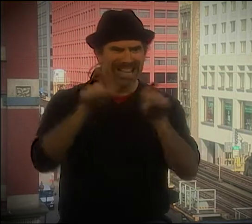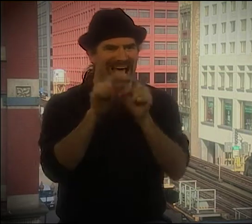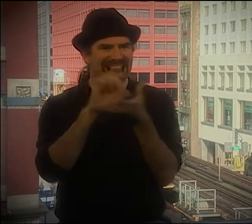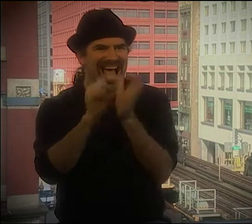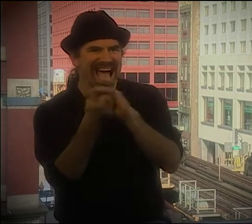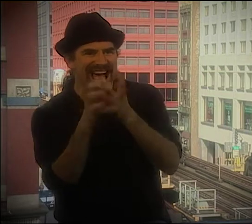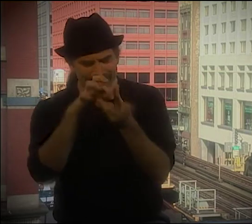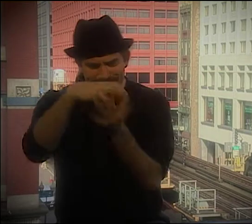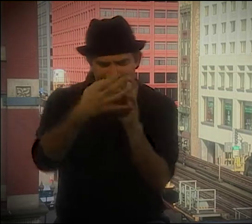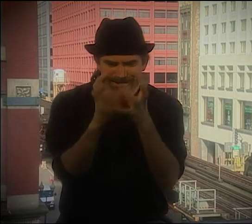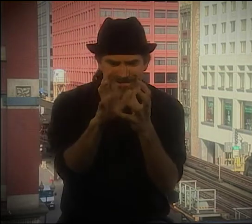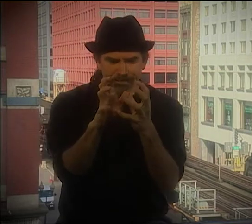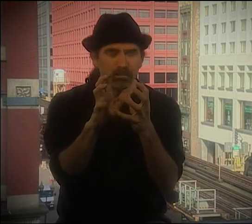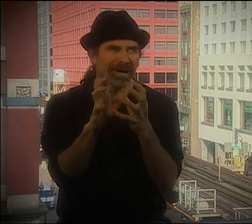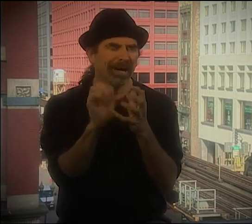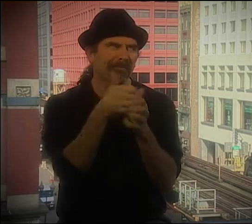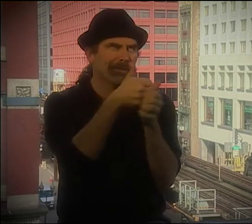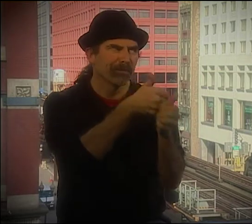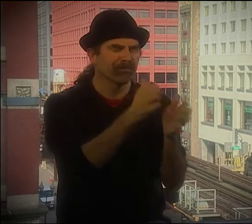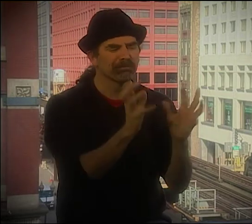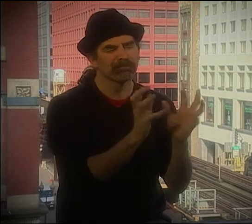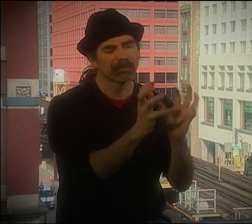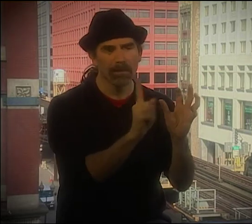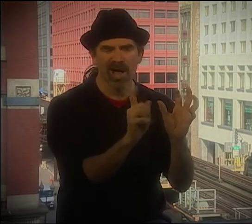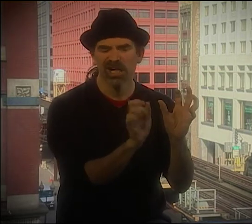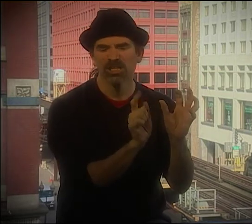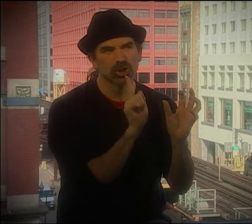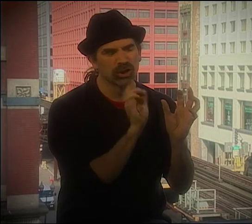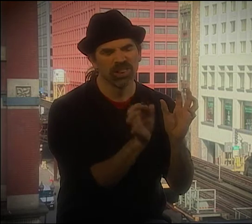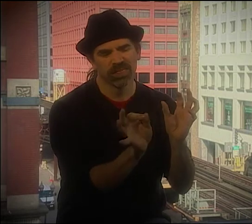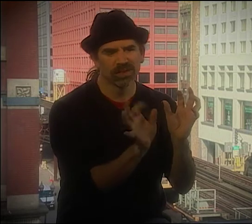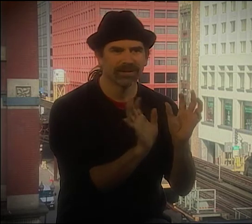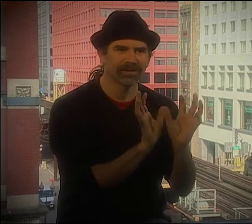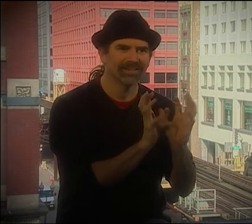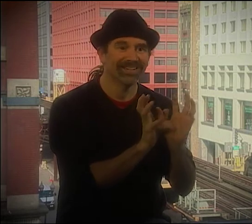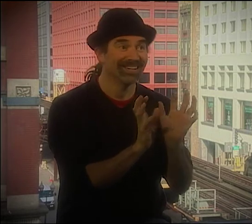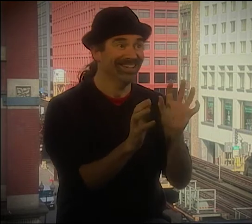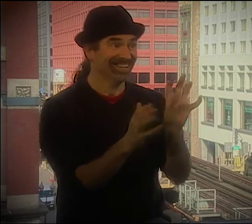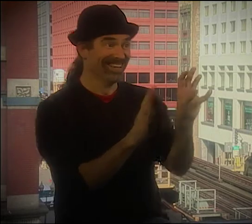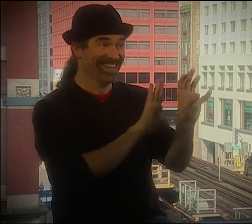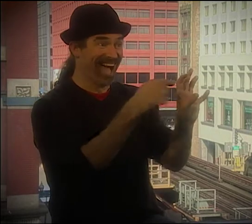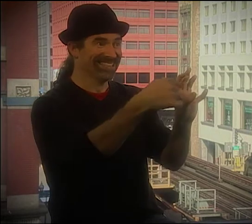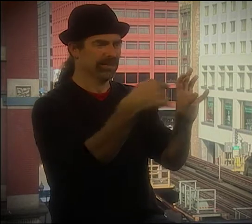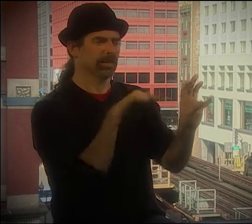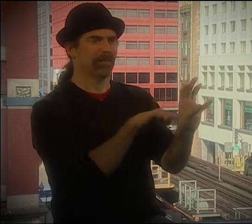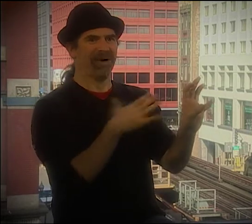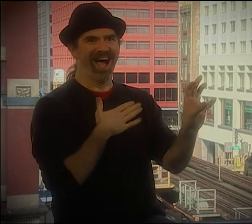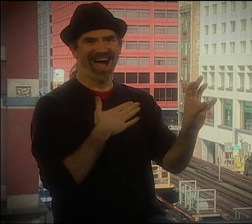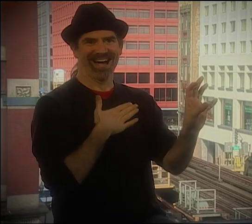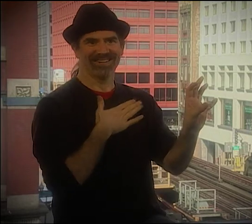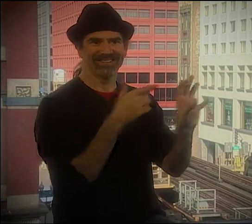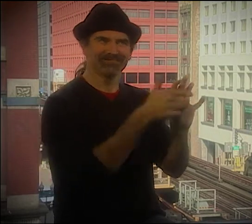YOU KNOW, THAT WAS DEFINITELY A MANIPULATION OF THE ART. IT'S ALMOST LIKE SHE'S WORKING WITH CLAY AND FOLLOWING IT,